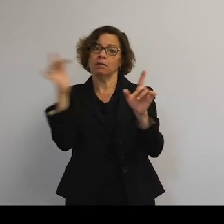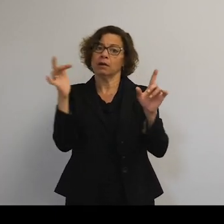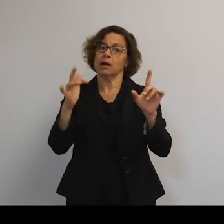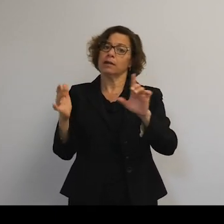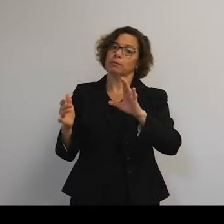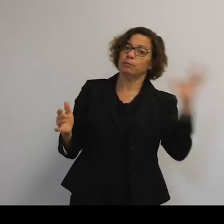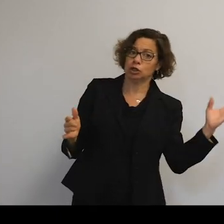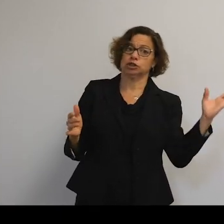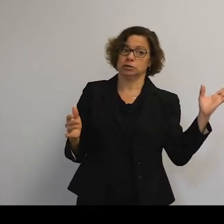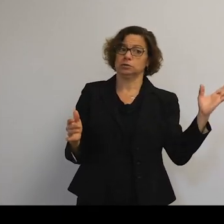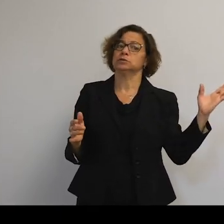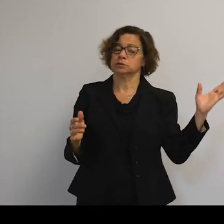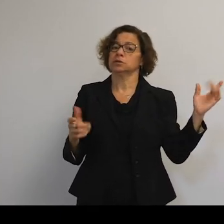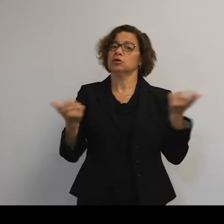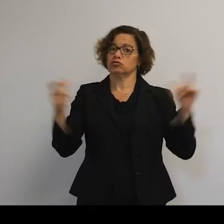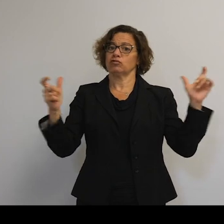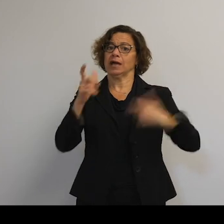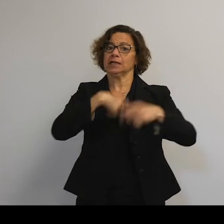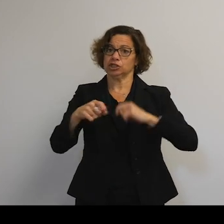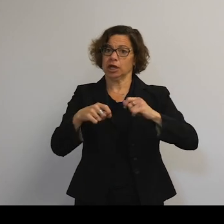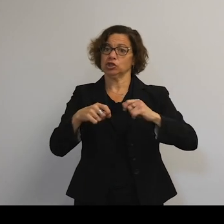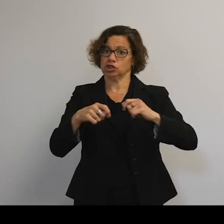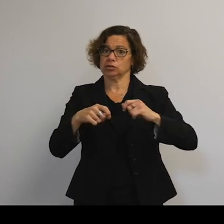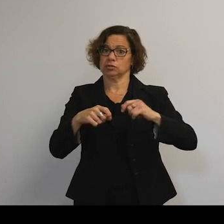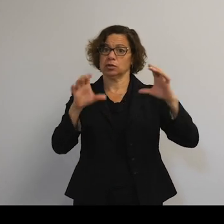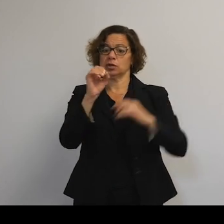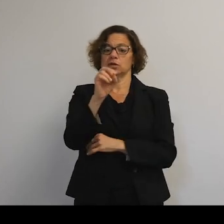can radically change where their orbits take them.